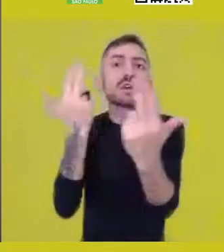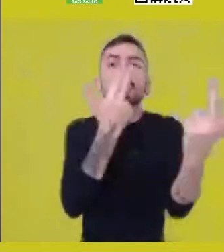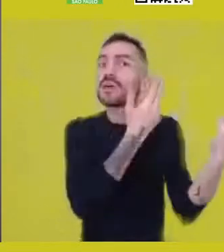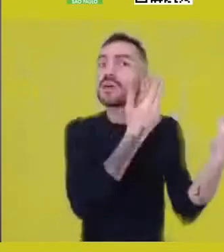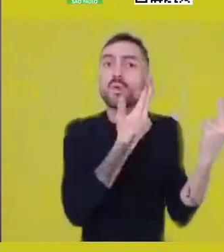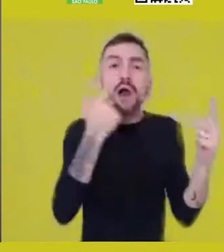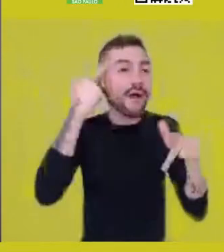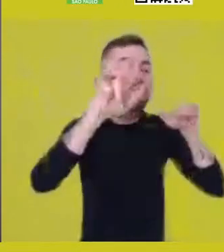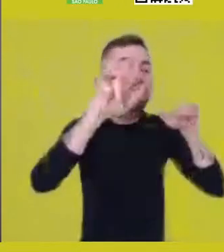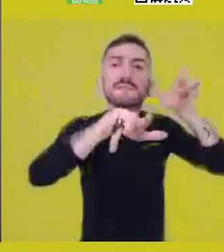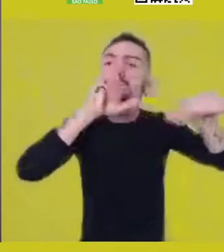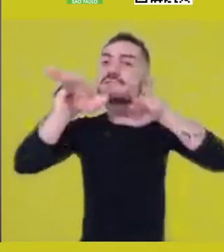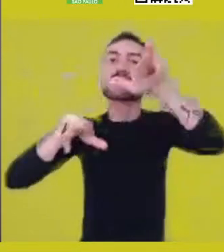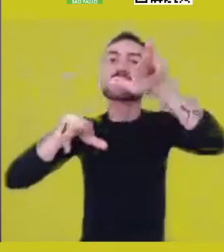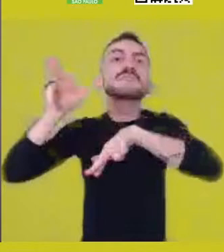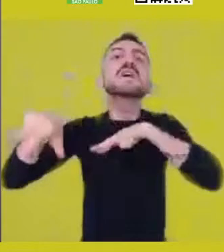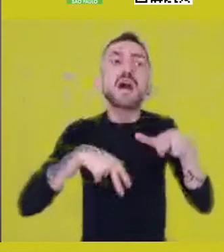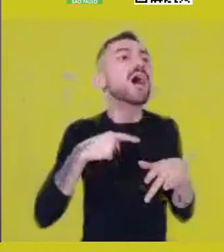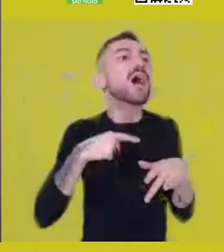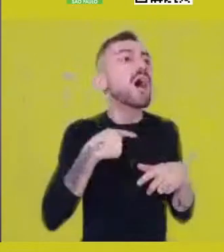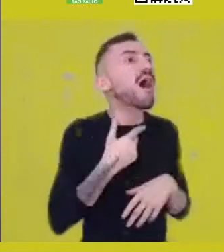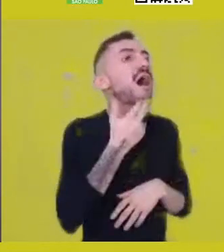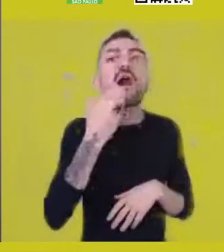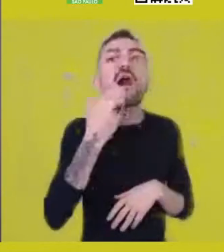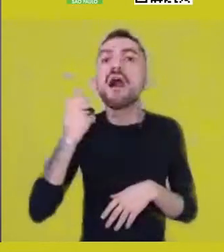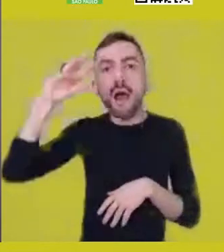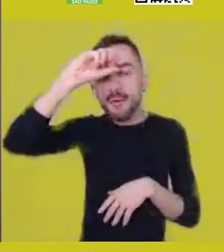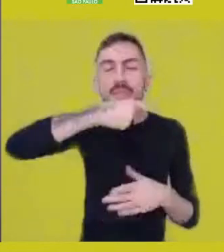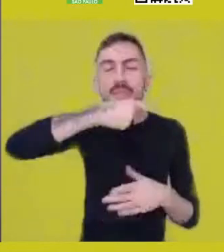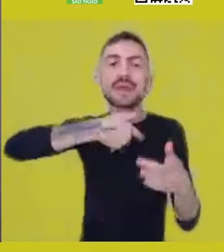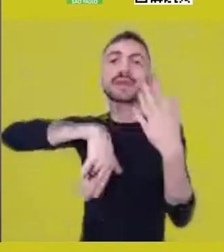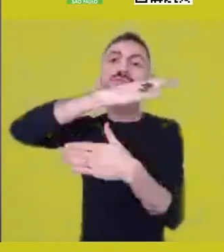are confronted and flow together. It’s been going on since mid-September